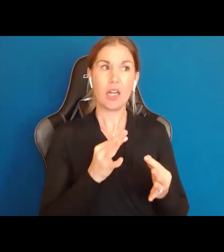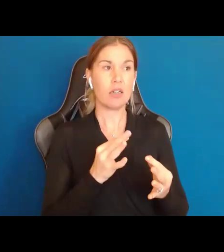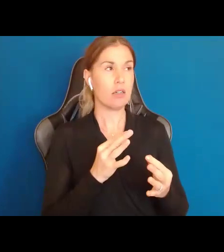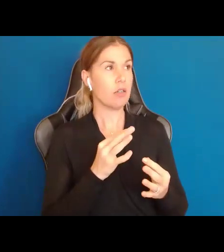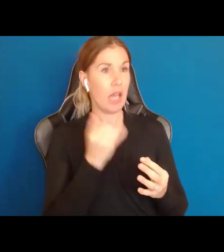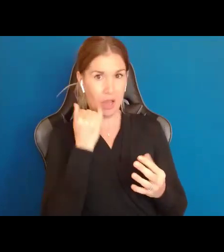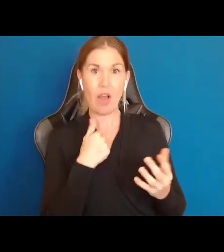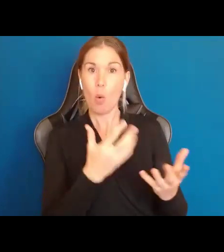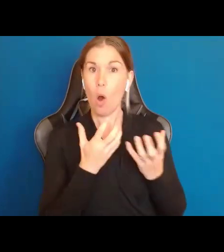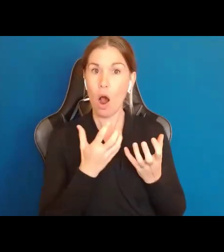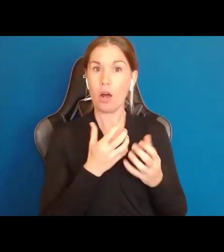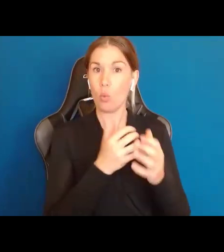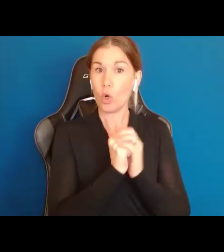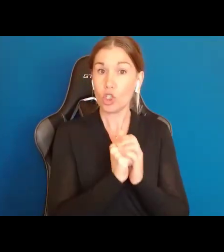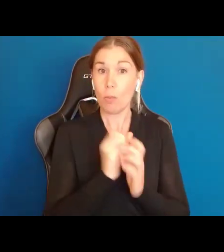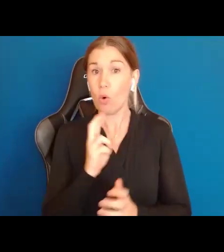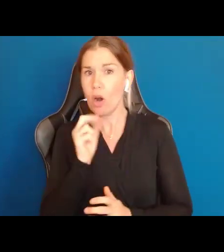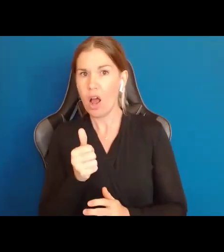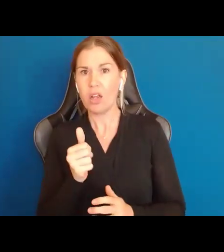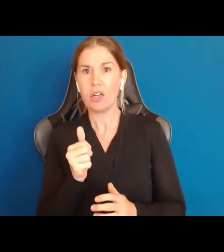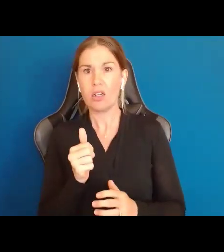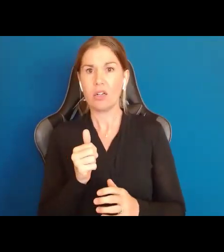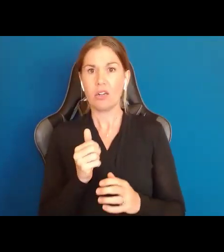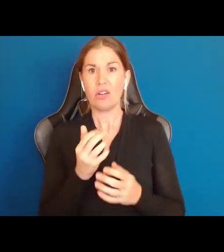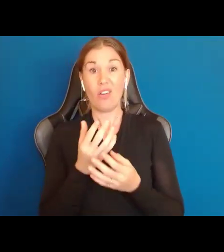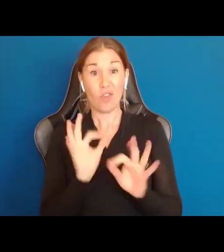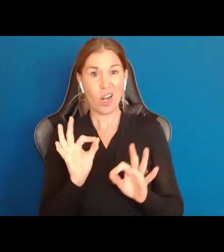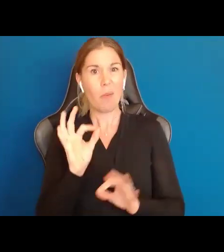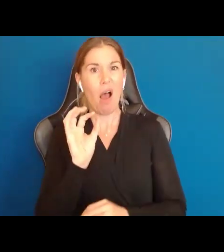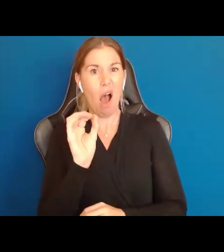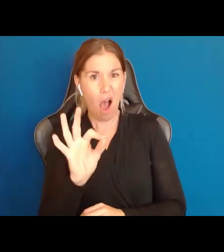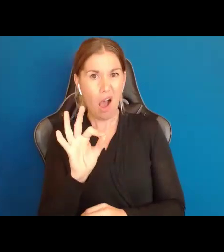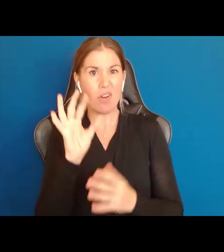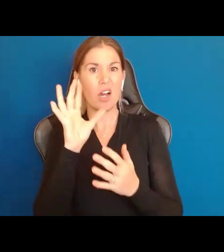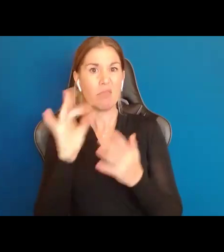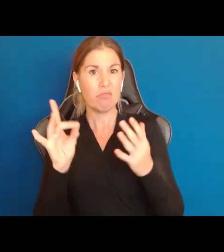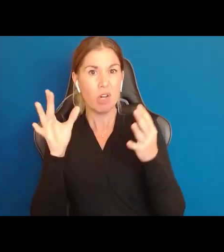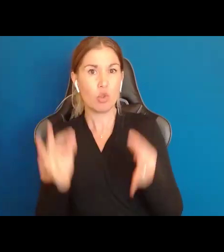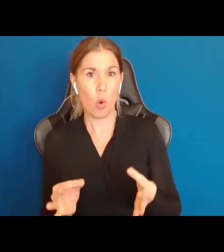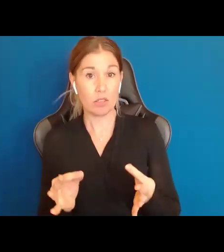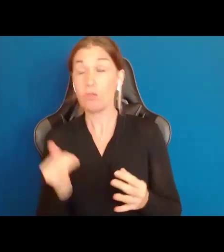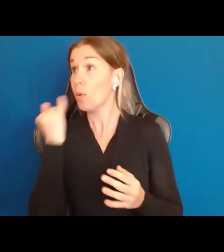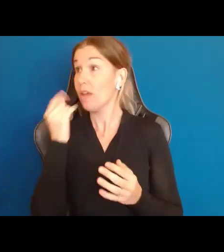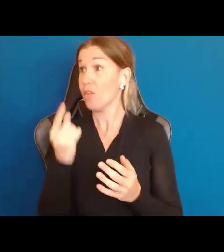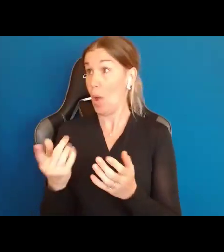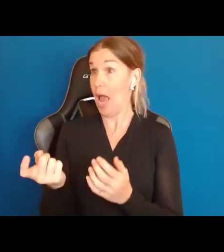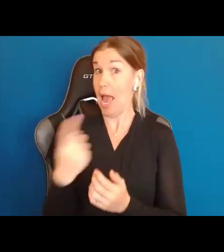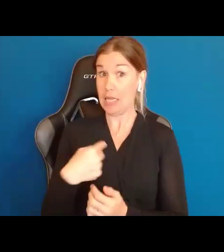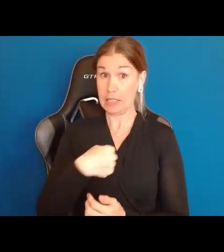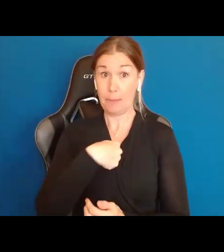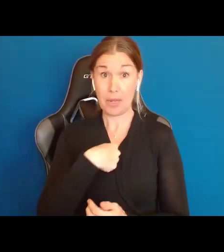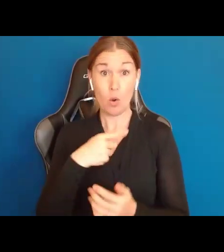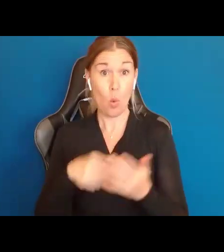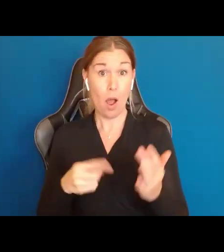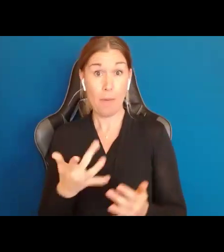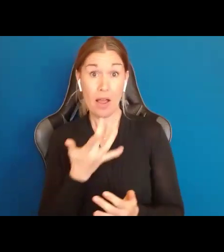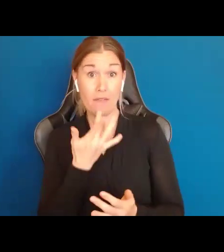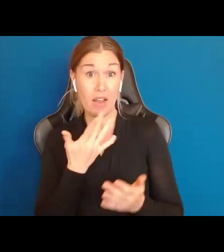That is what freedom of choice means. So, if you ask me what my favorite right is,